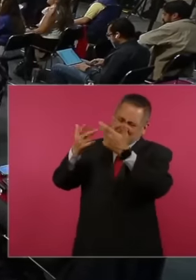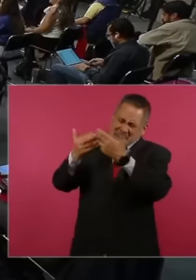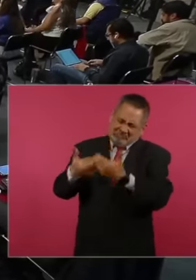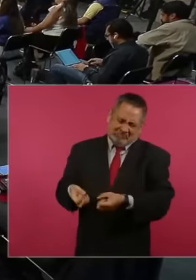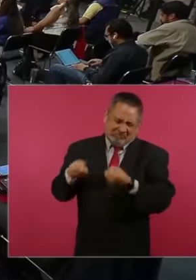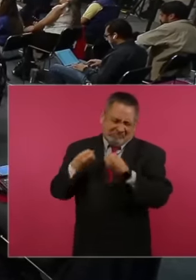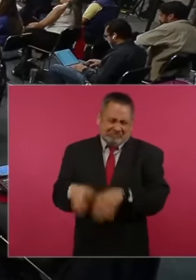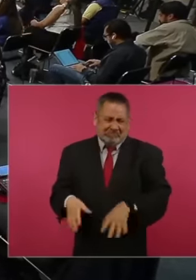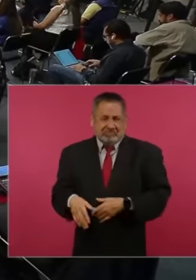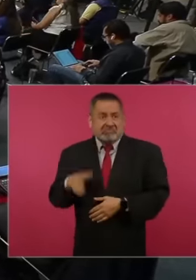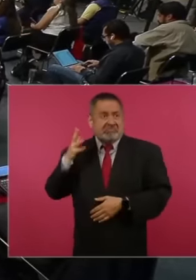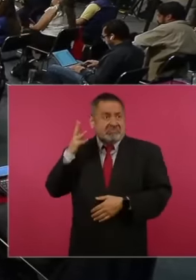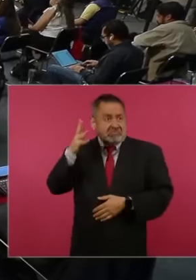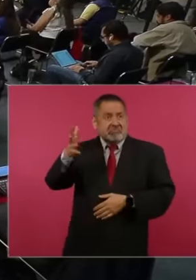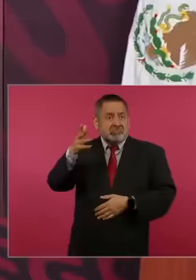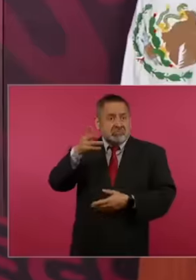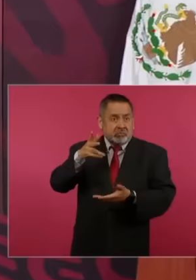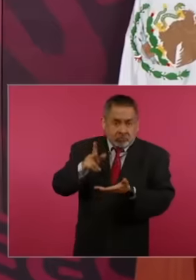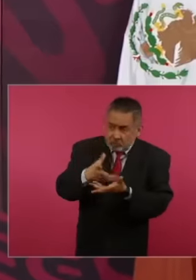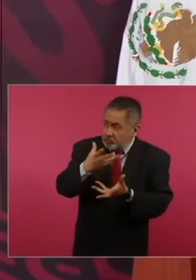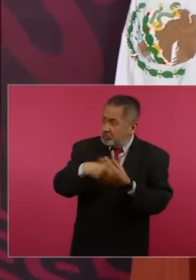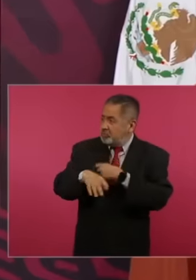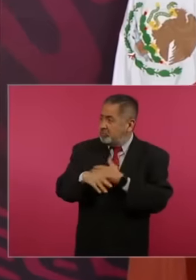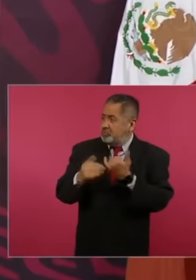a lot